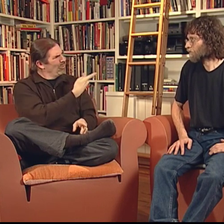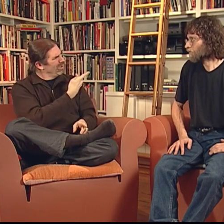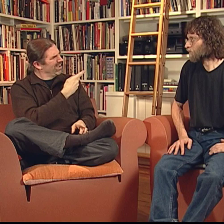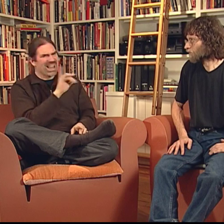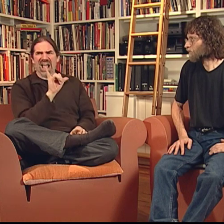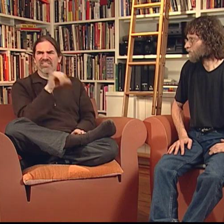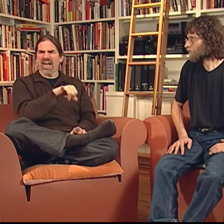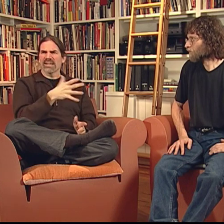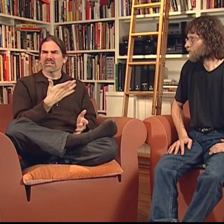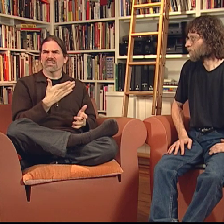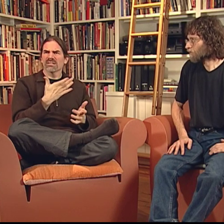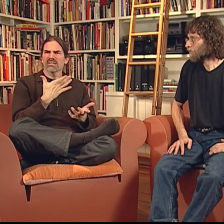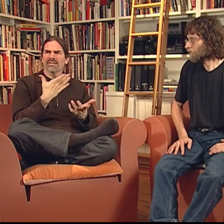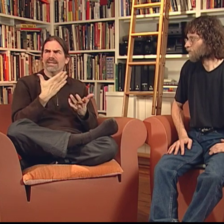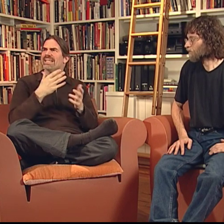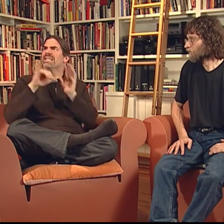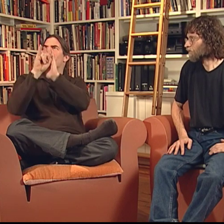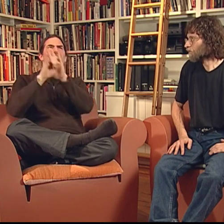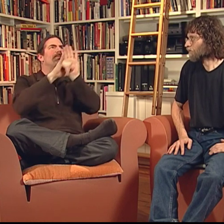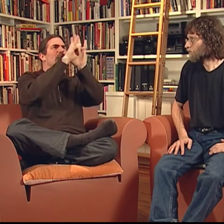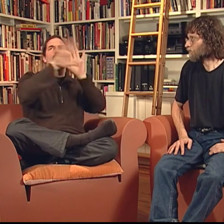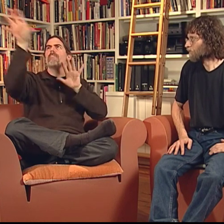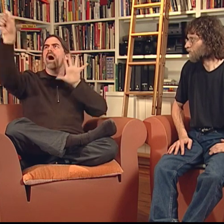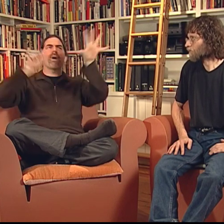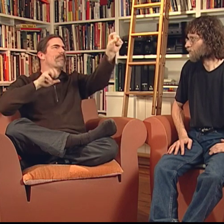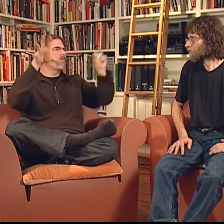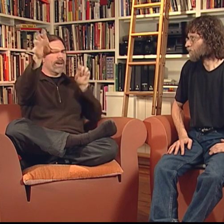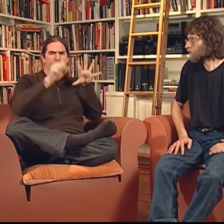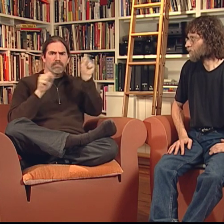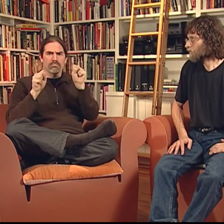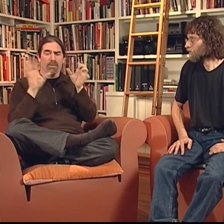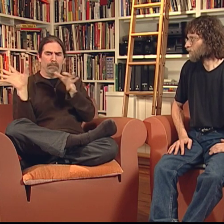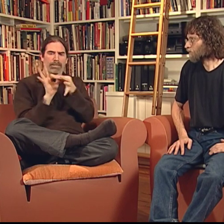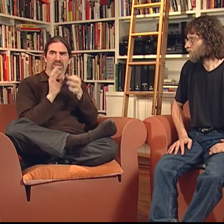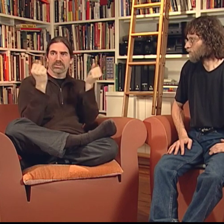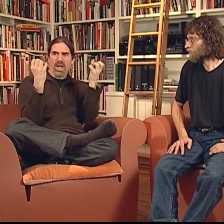that they were weaving all together. I think what we're doing is the same -